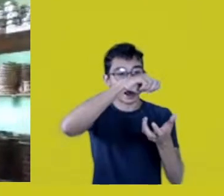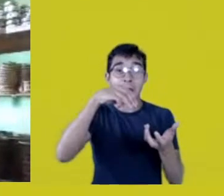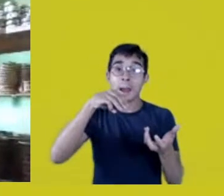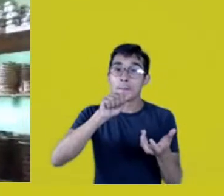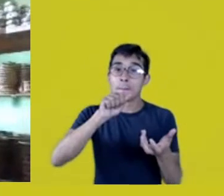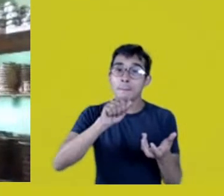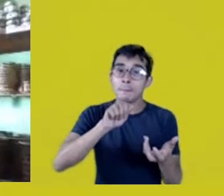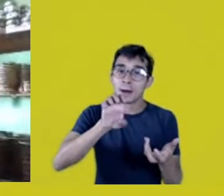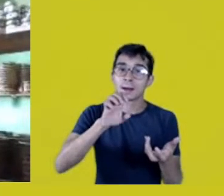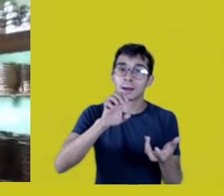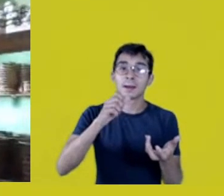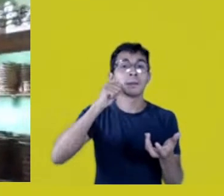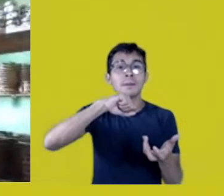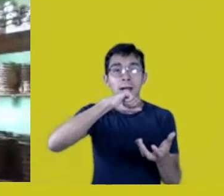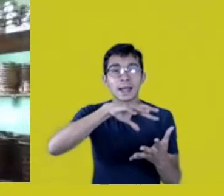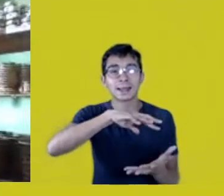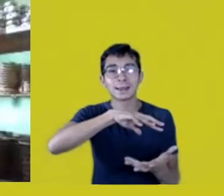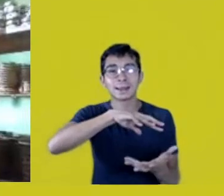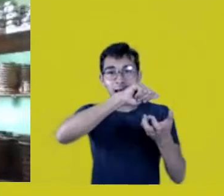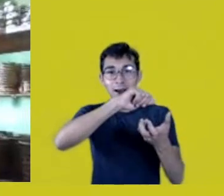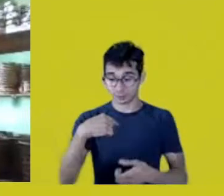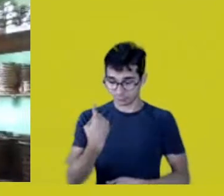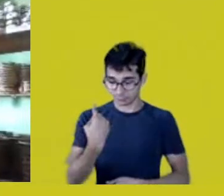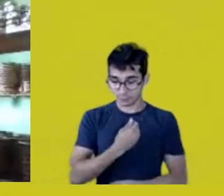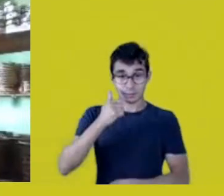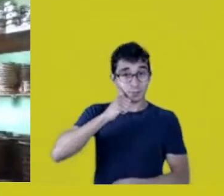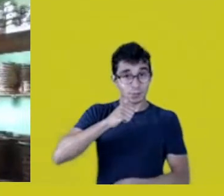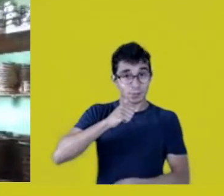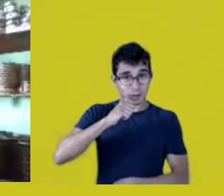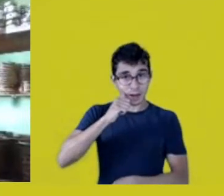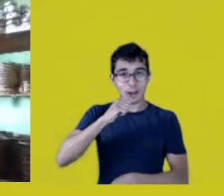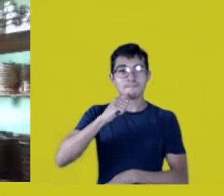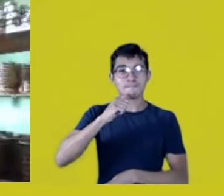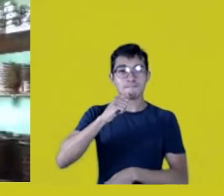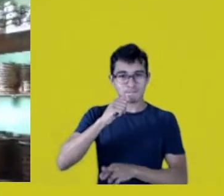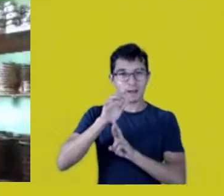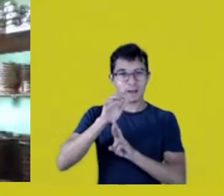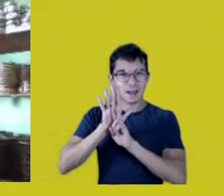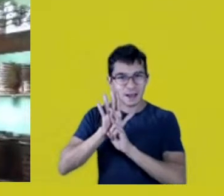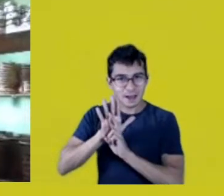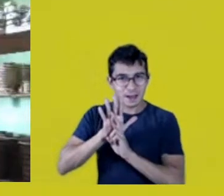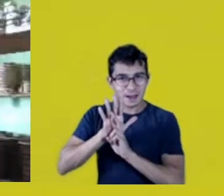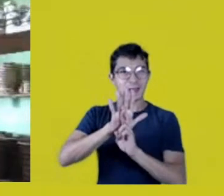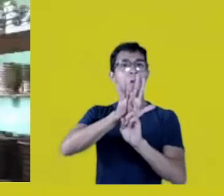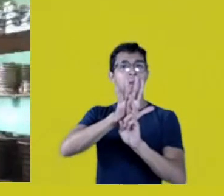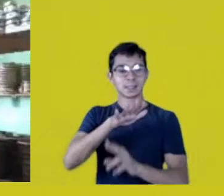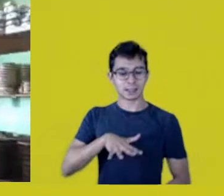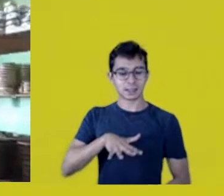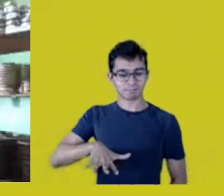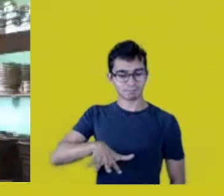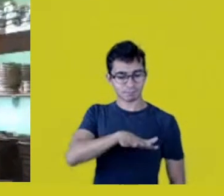Us women are a representative figure of this territory we fight so much for